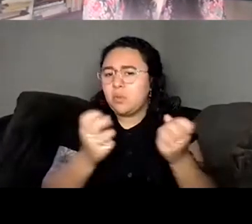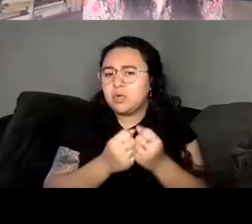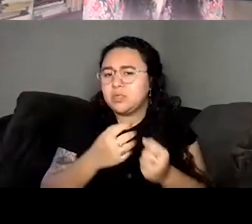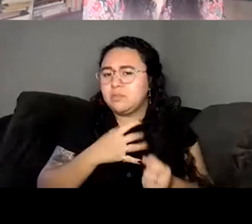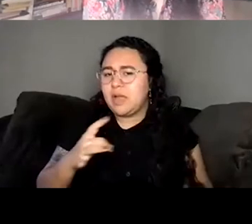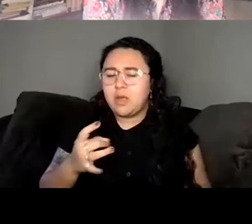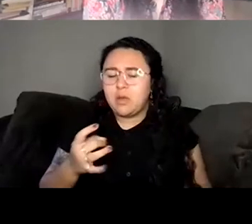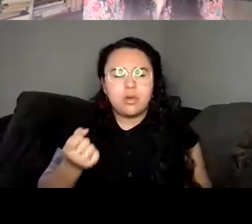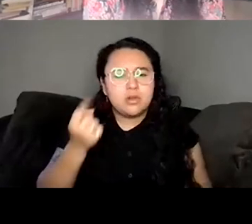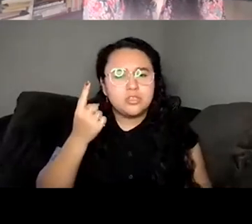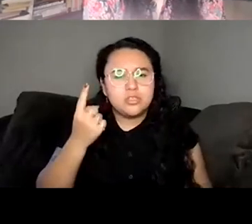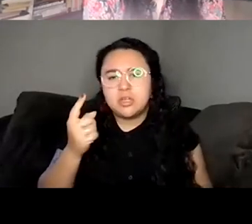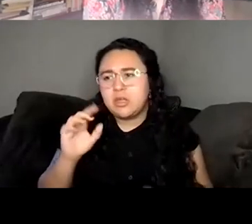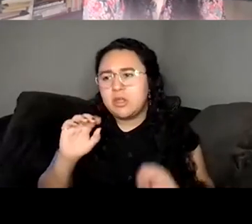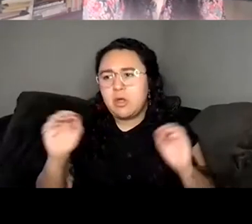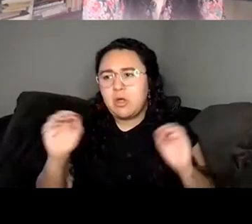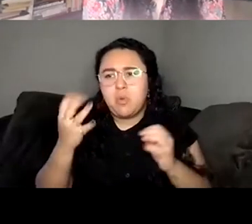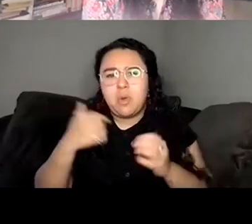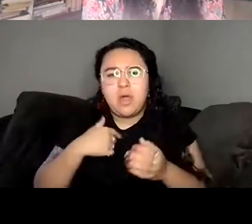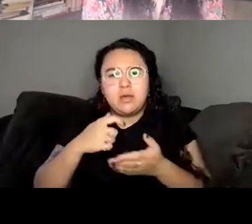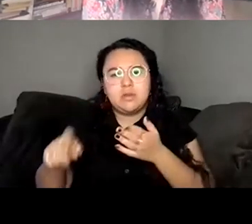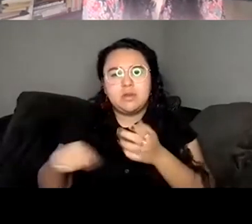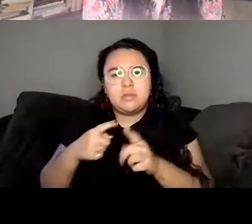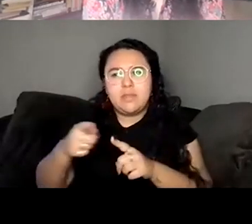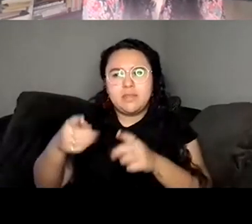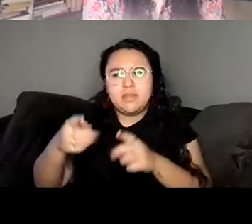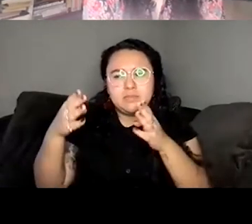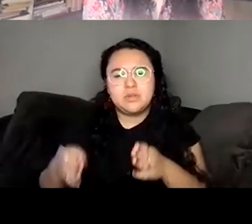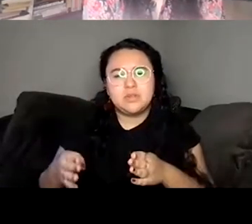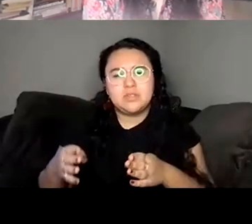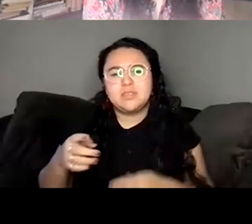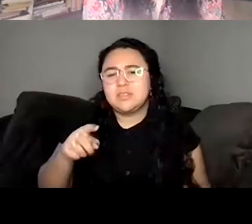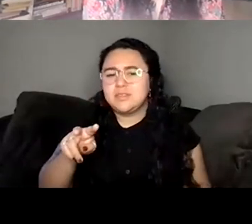at all why I was writing about this person, and they just know there was feedback about